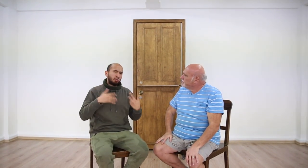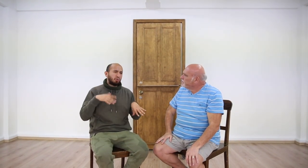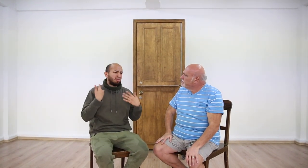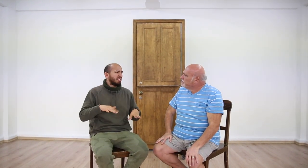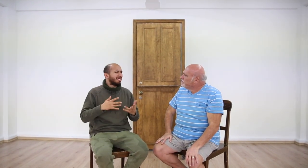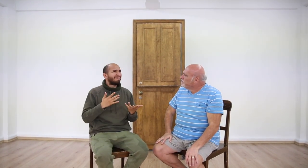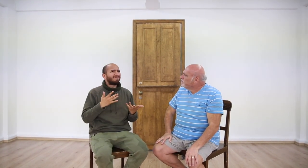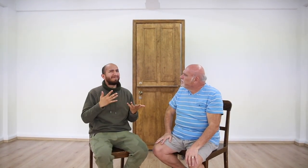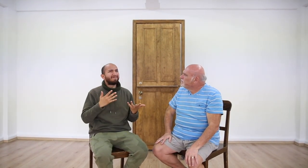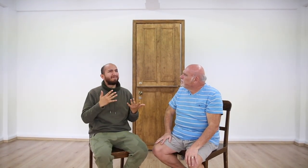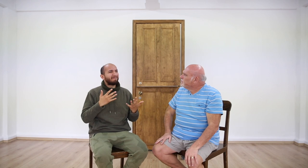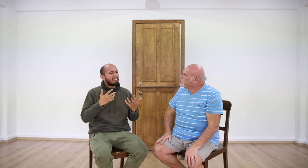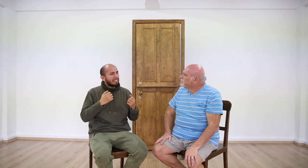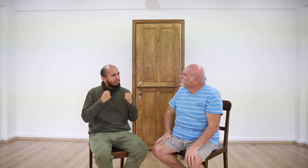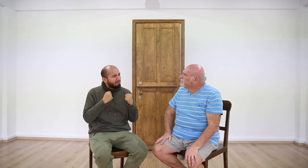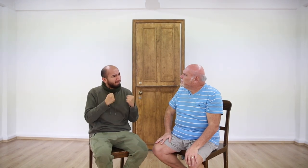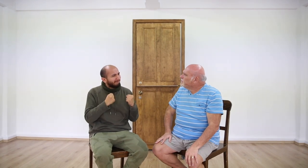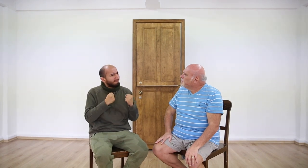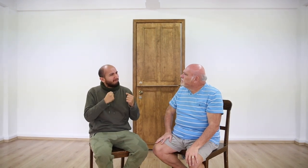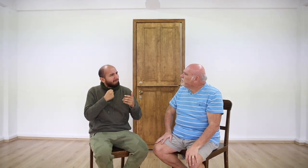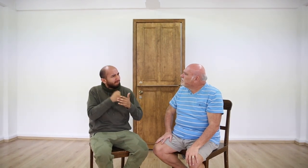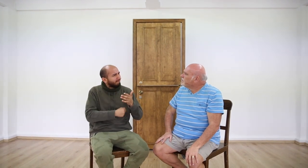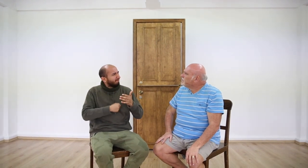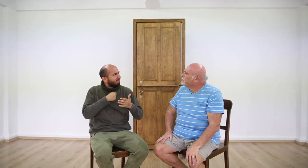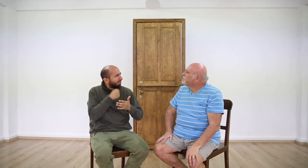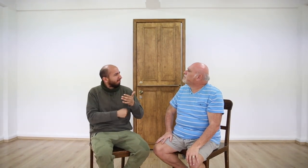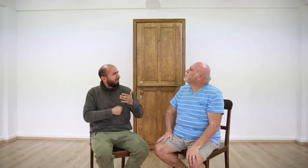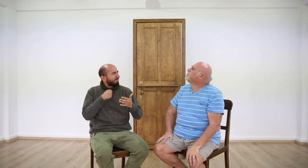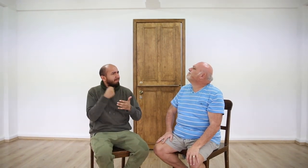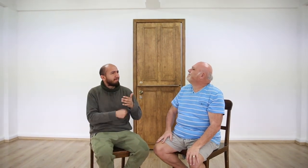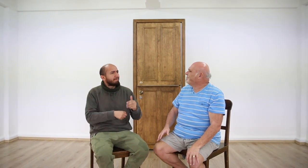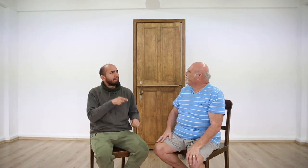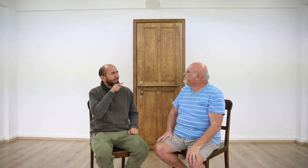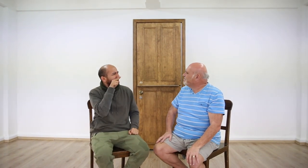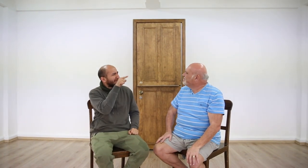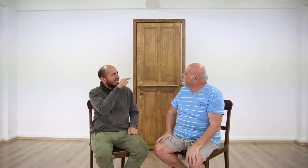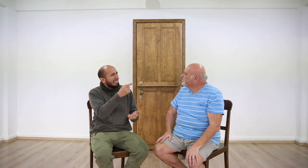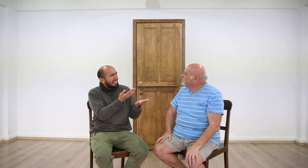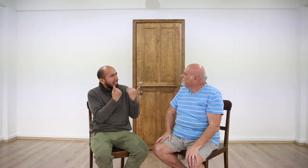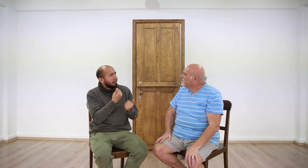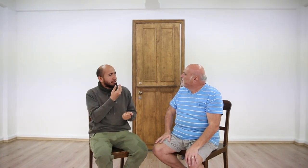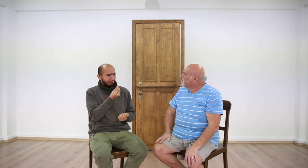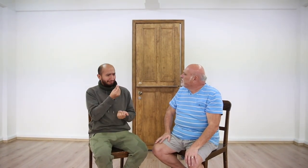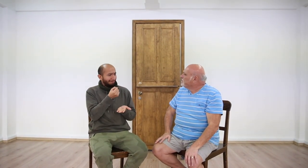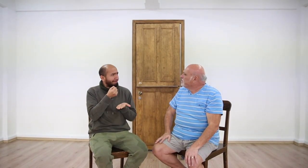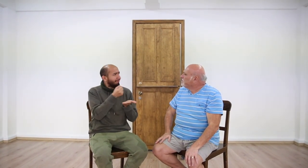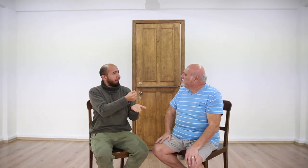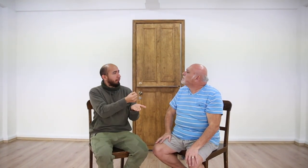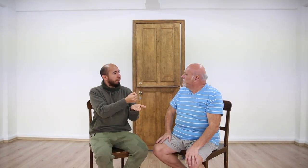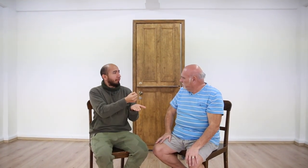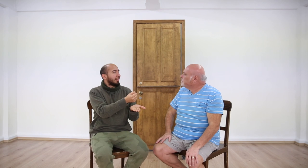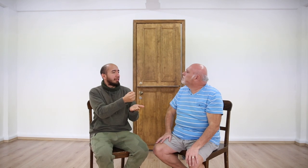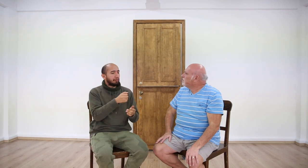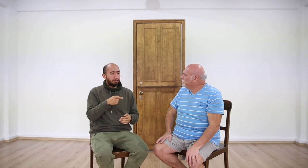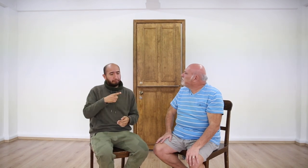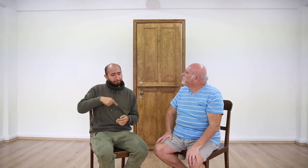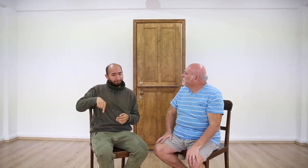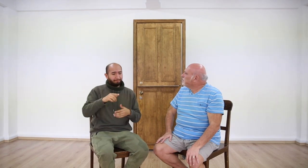it wasn't easy and Alberto took the first step.